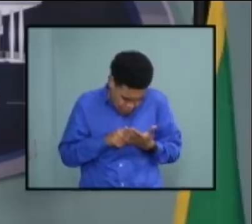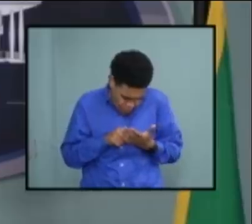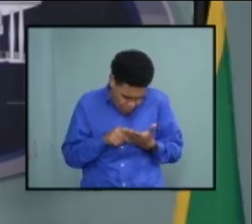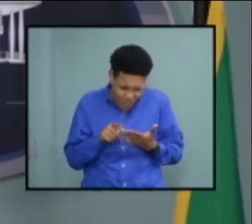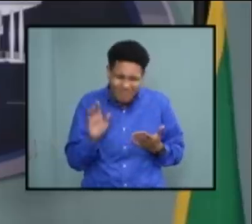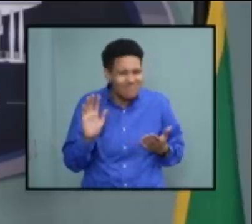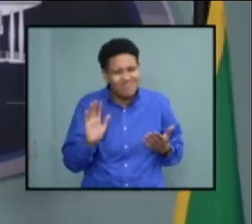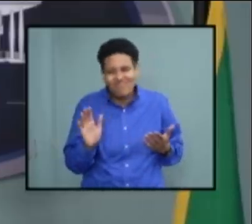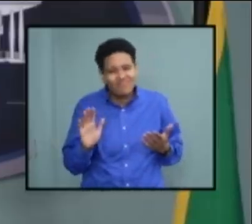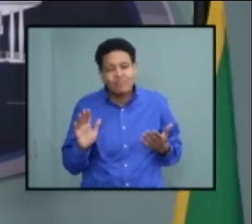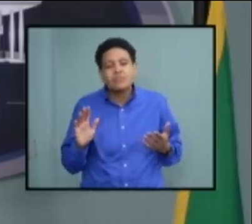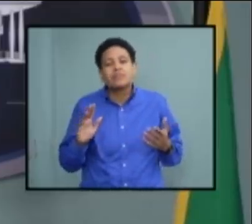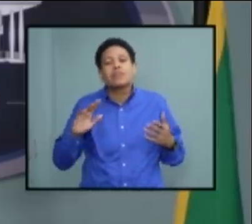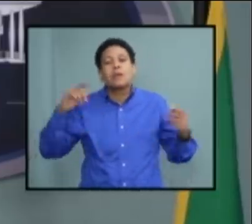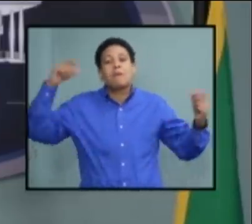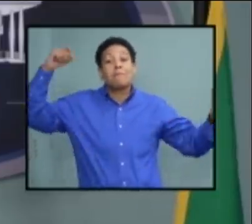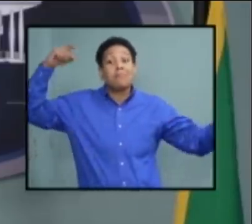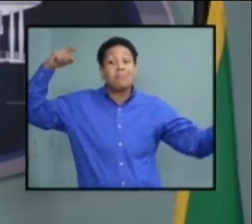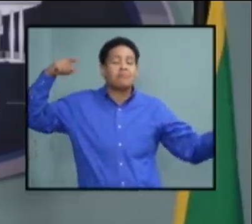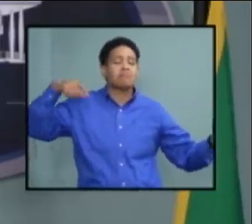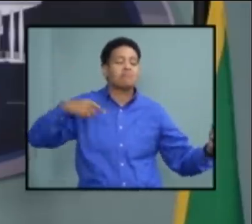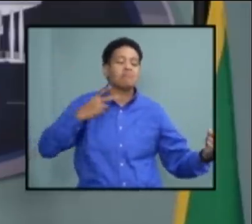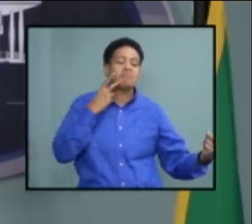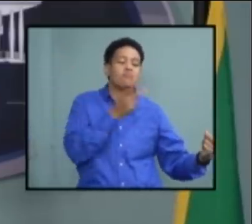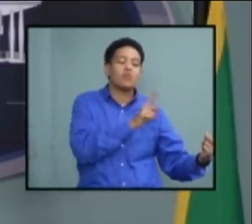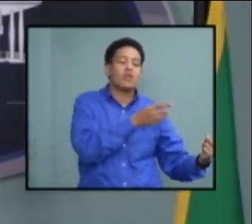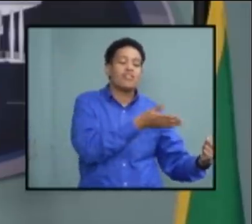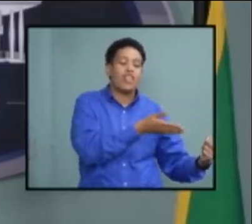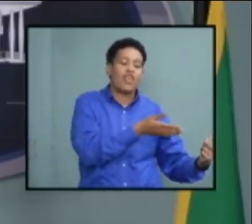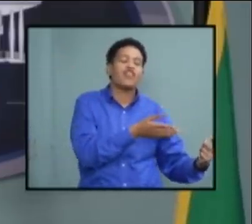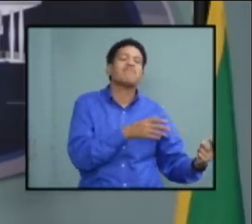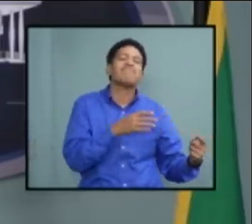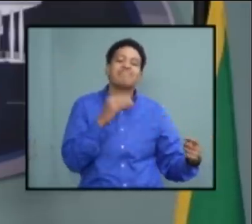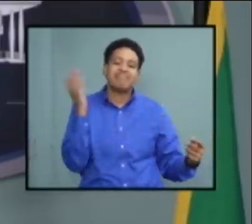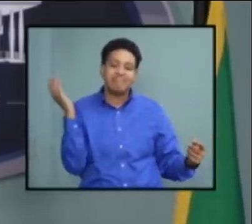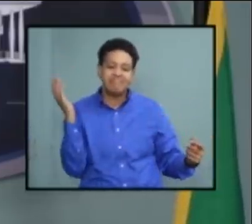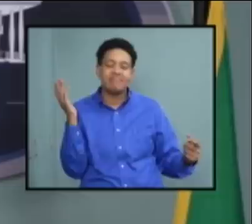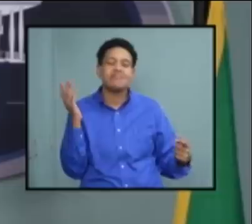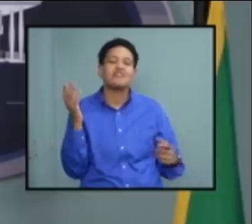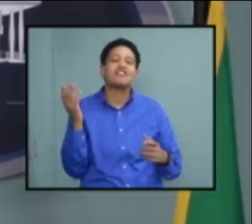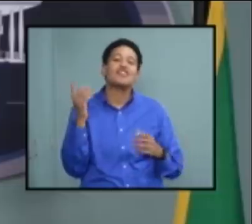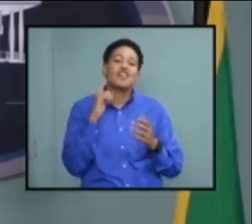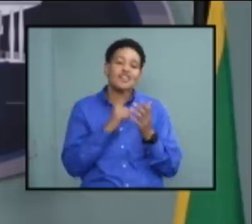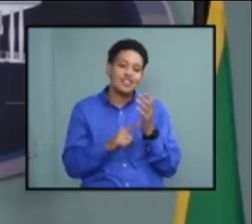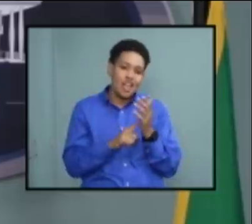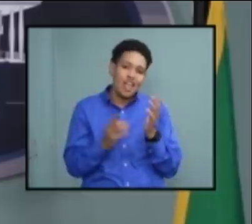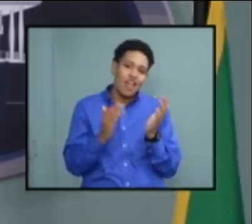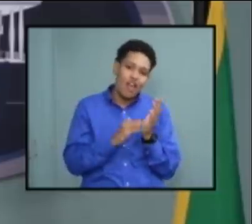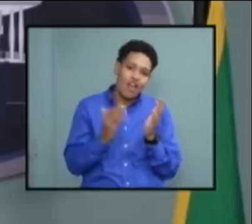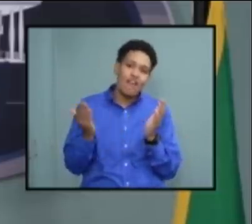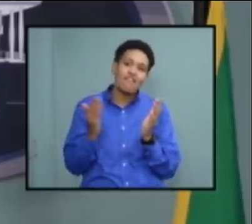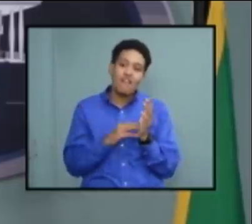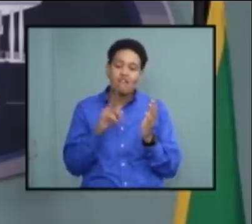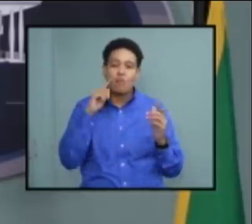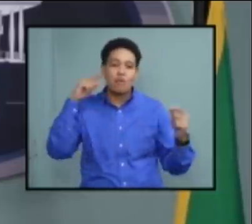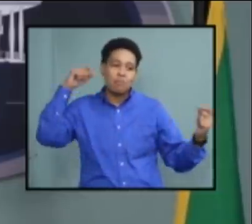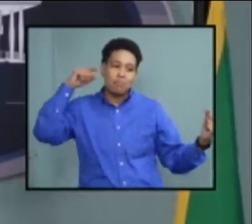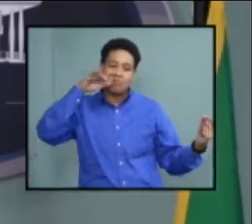telephone but at regular intervals that phone will be pinged so there's not much